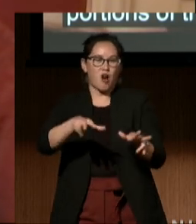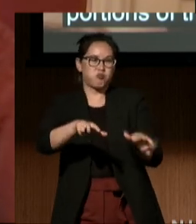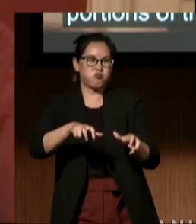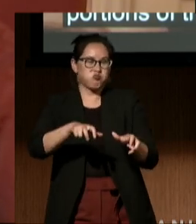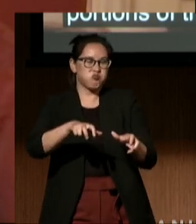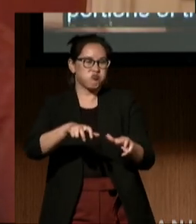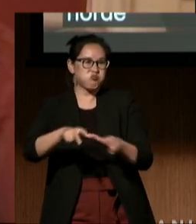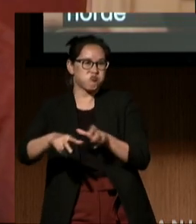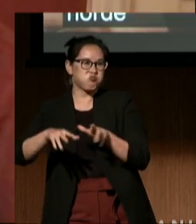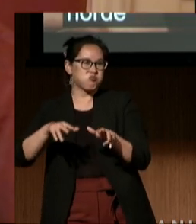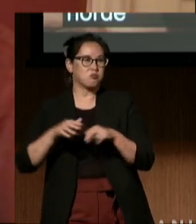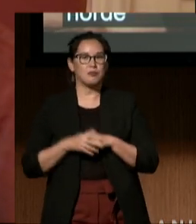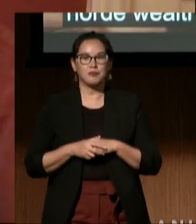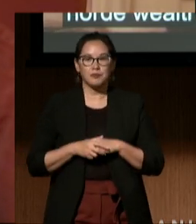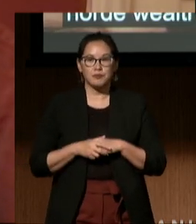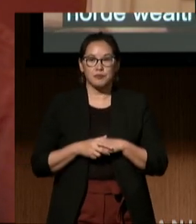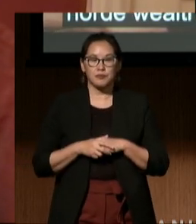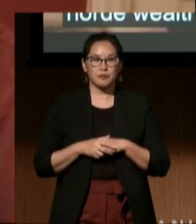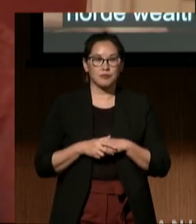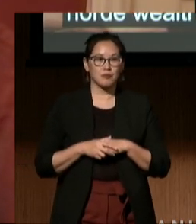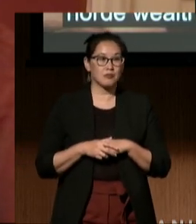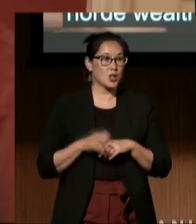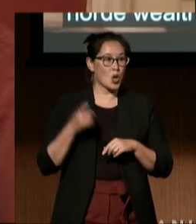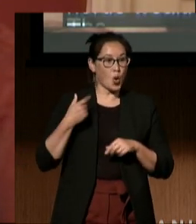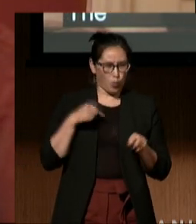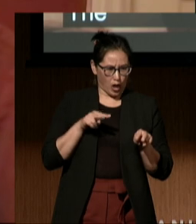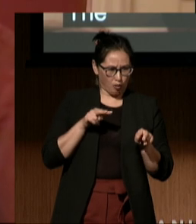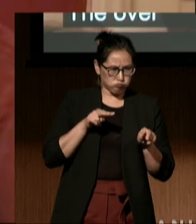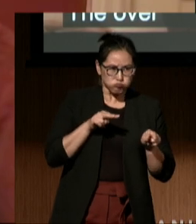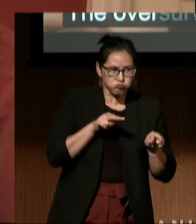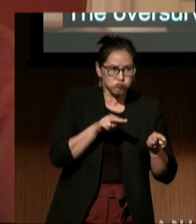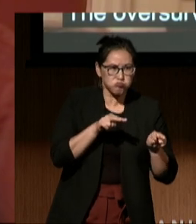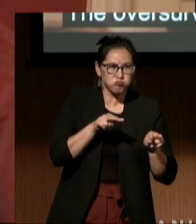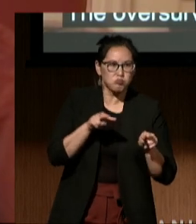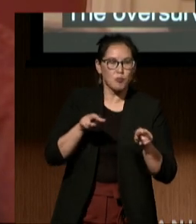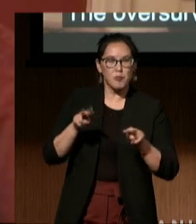The over-surveillance, marginalization, and criminalization